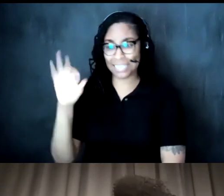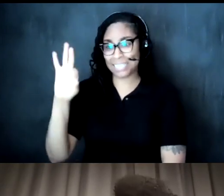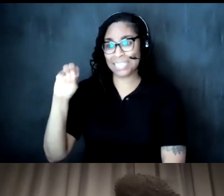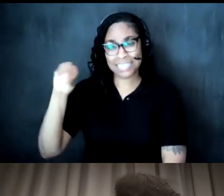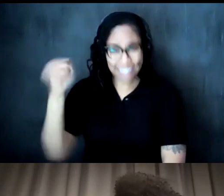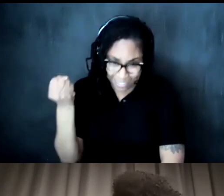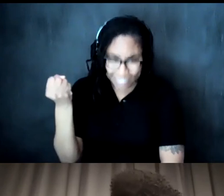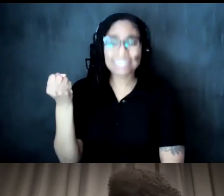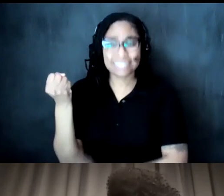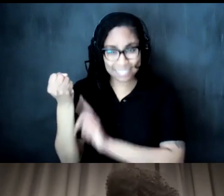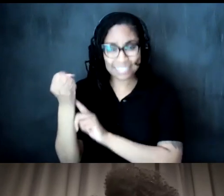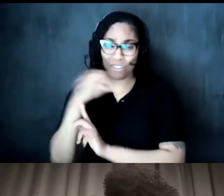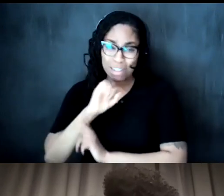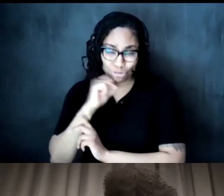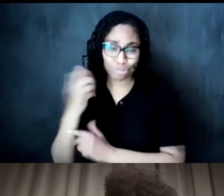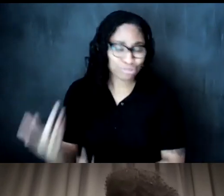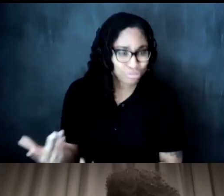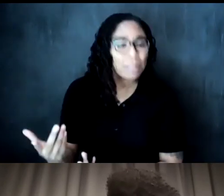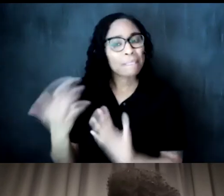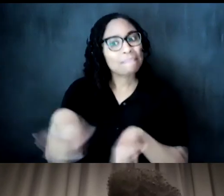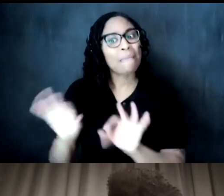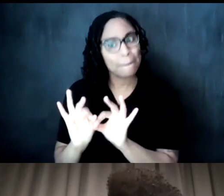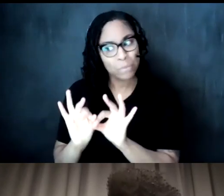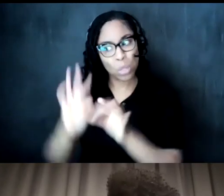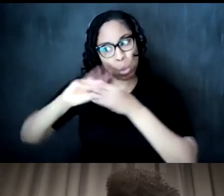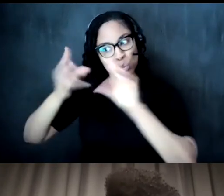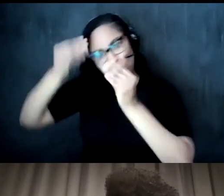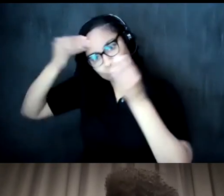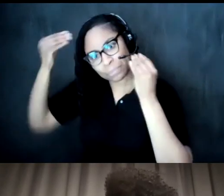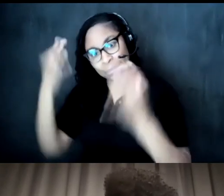um so it's important to tell the story if you don't tell the story if you don't